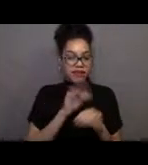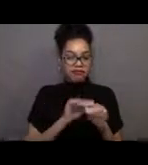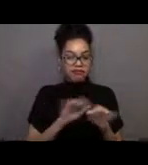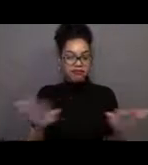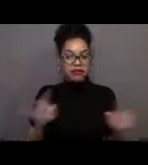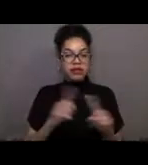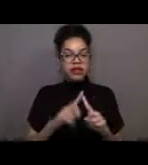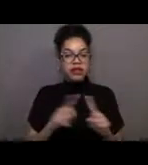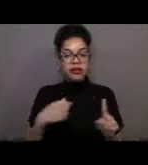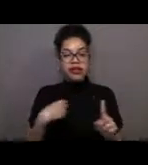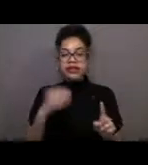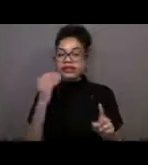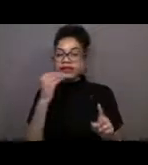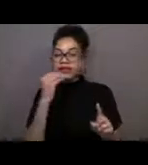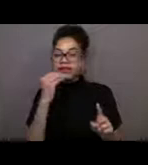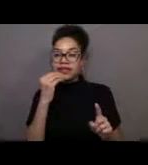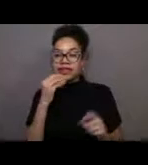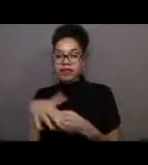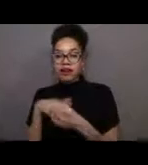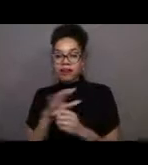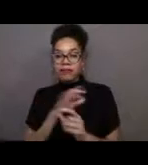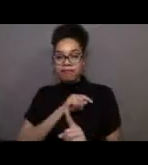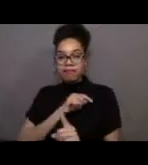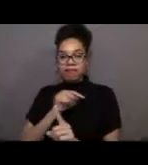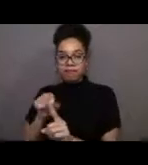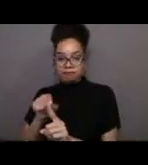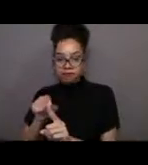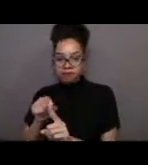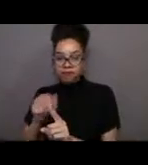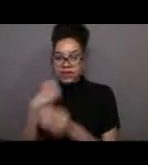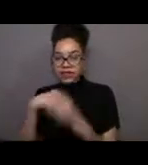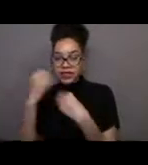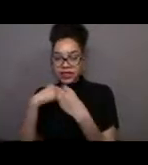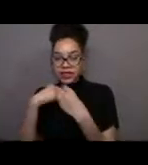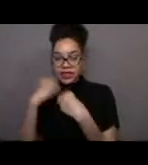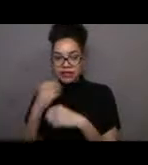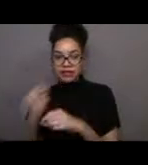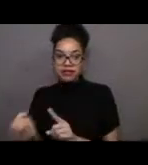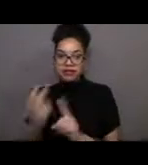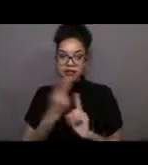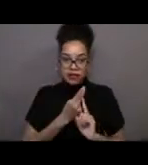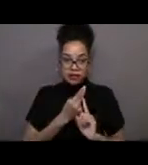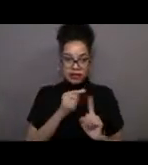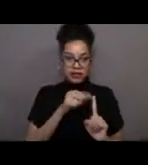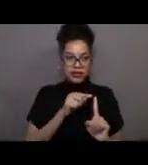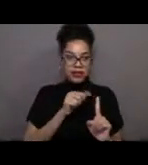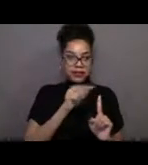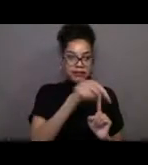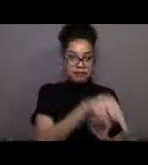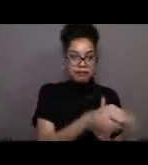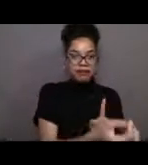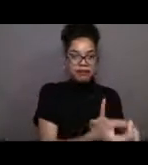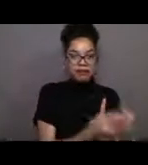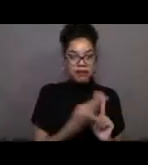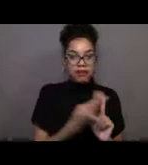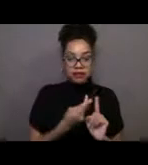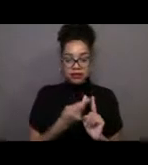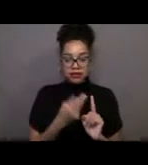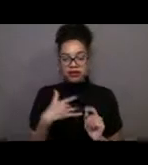So the ones that we have in the central coast of California came from Indonesia which is the largest migration of any leatherbacks on Earth,